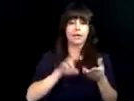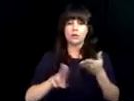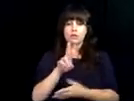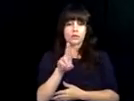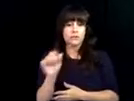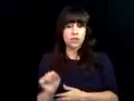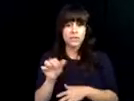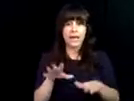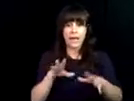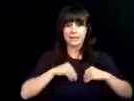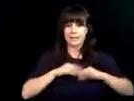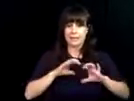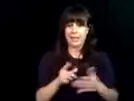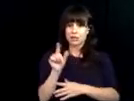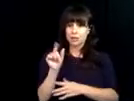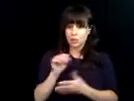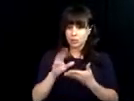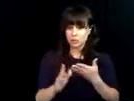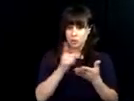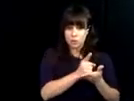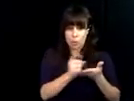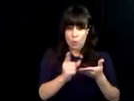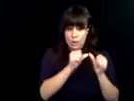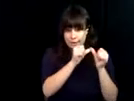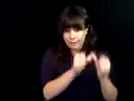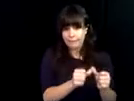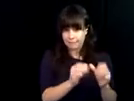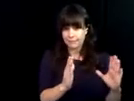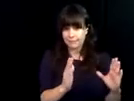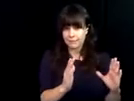dbvi. We took to the road, headed to the University of Virginia and